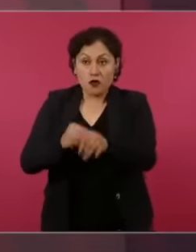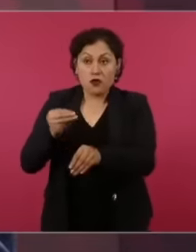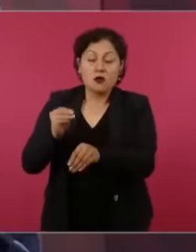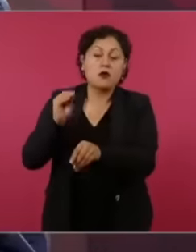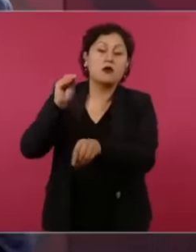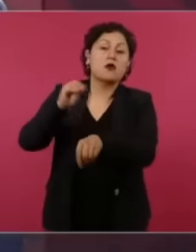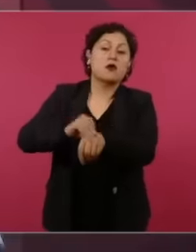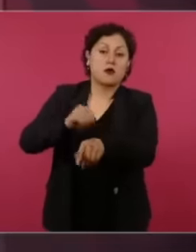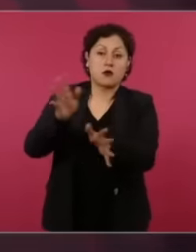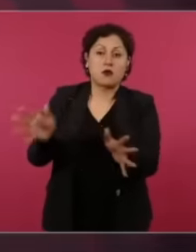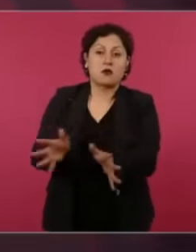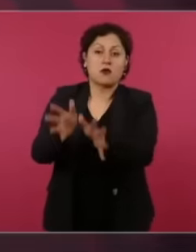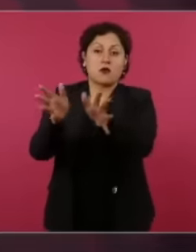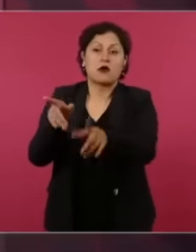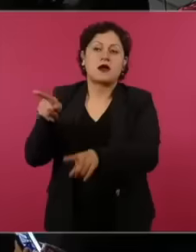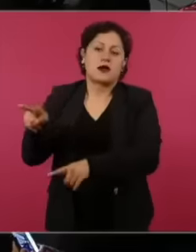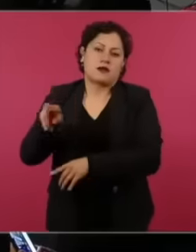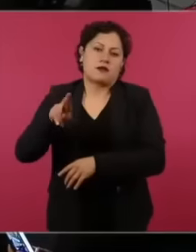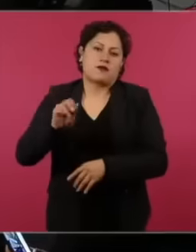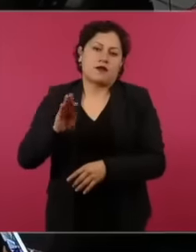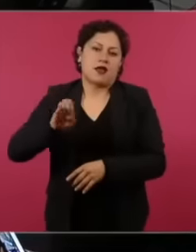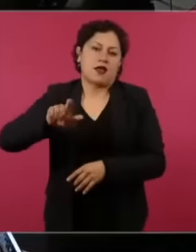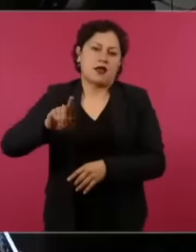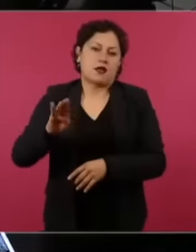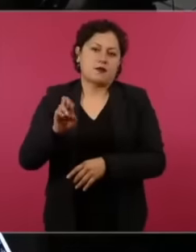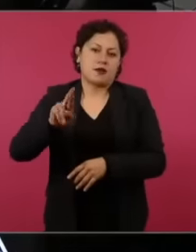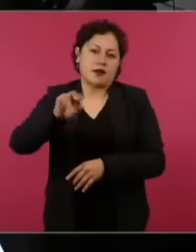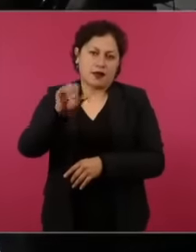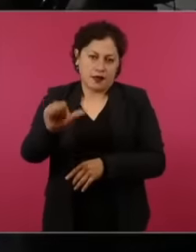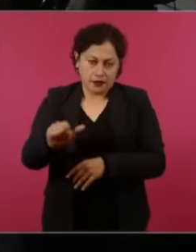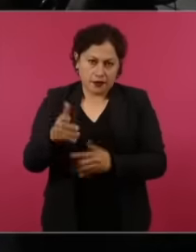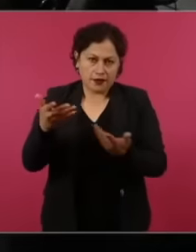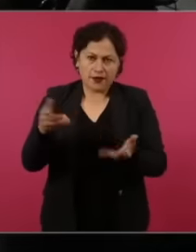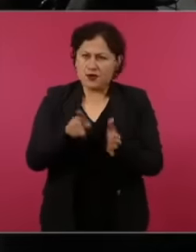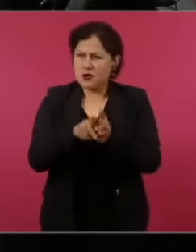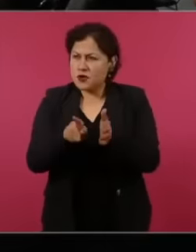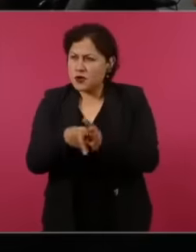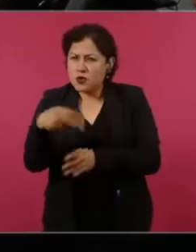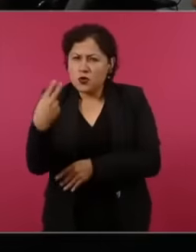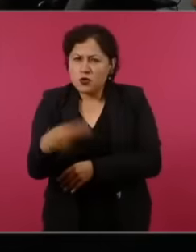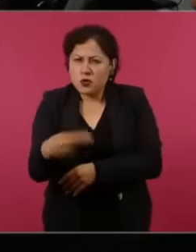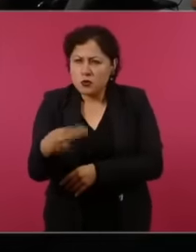What was his name? newspaper there must be the Colmillo